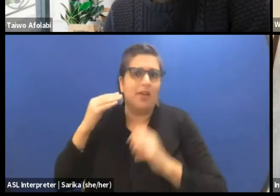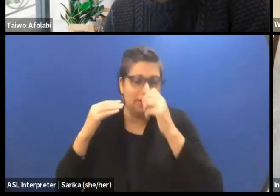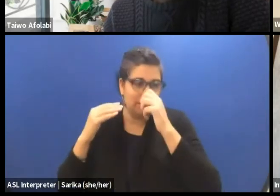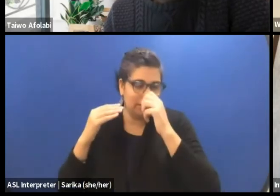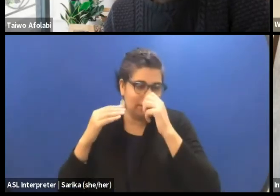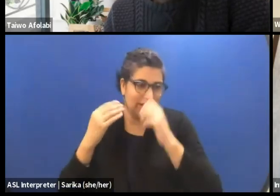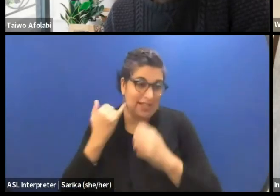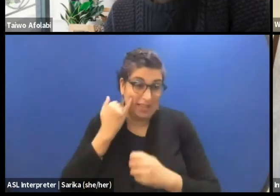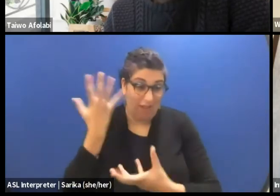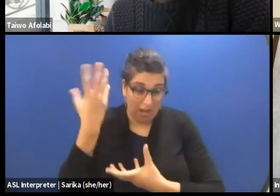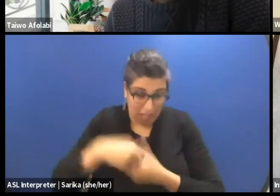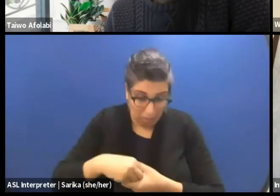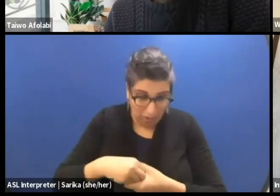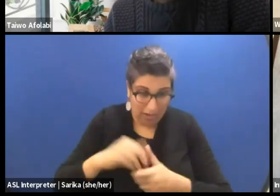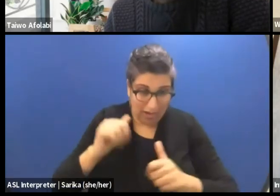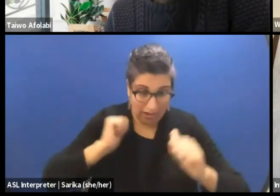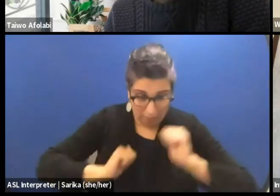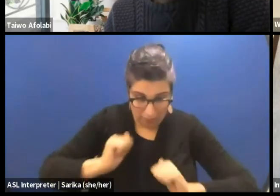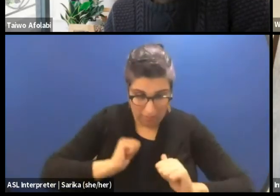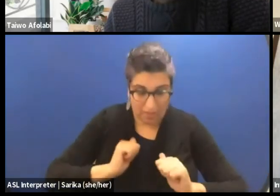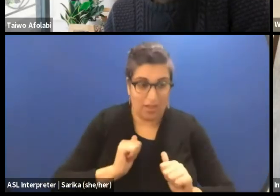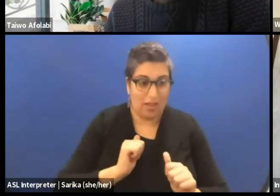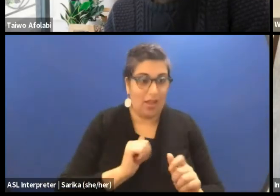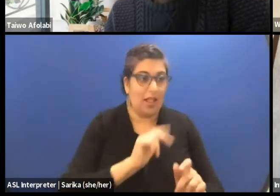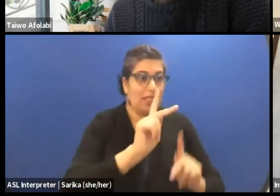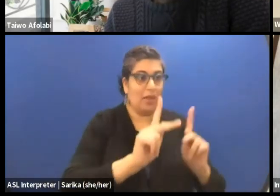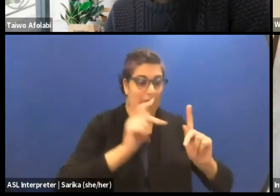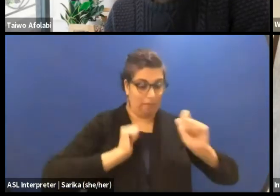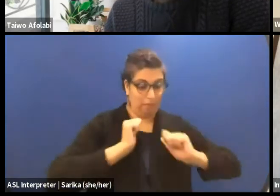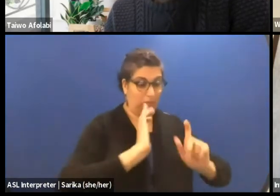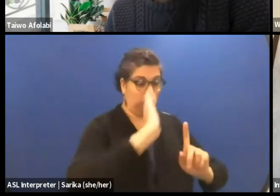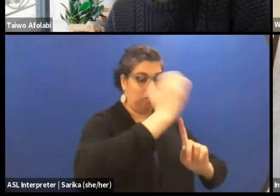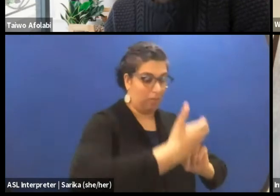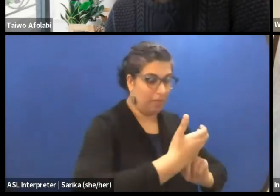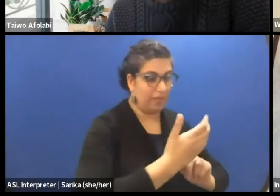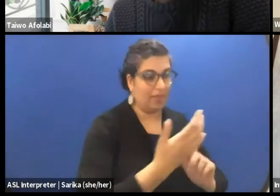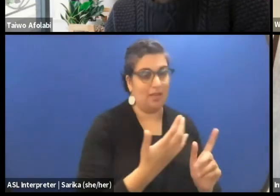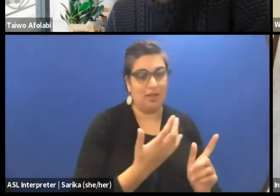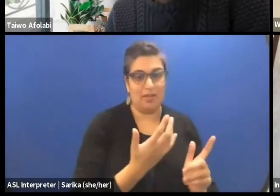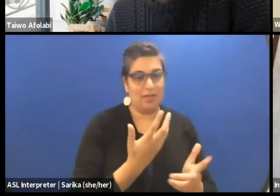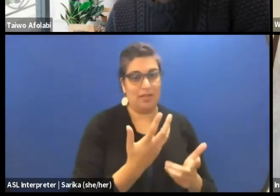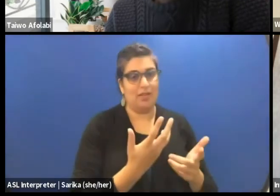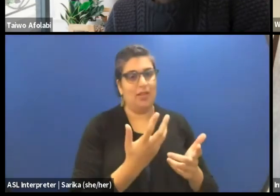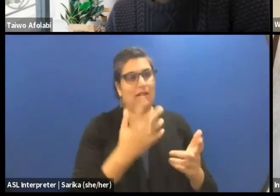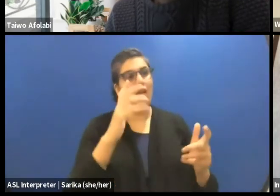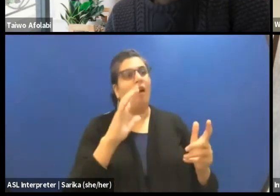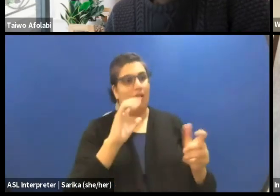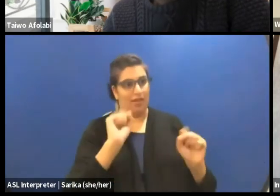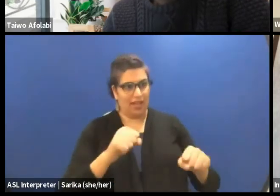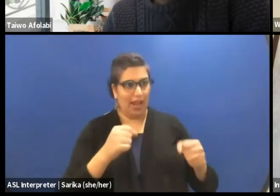not only the people playing are so comfortable in the vision of the play or whatever that it is